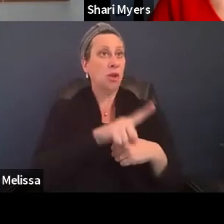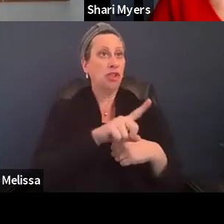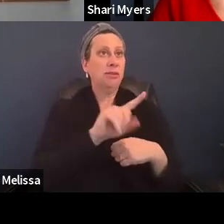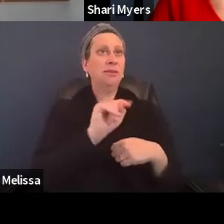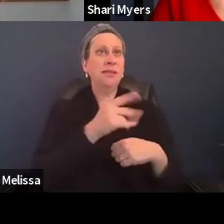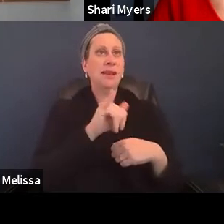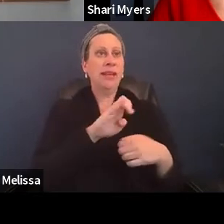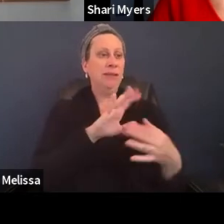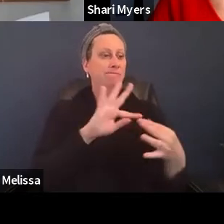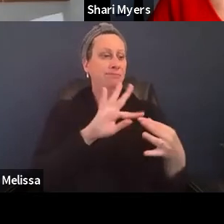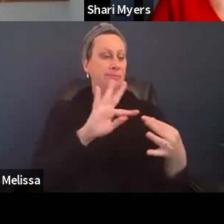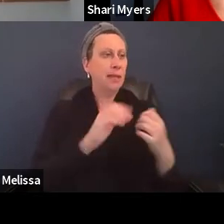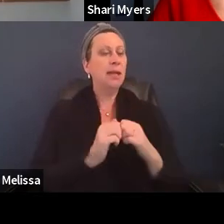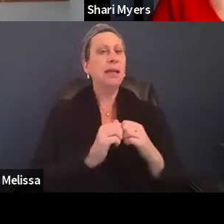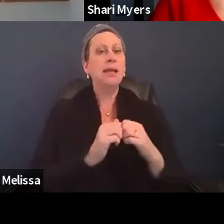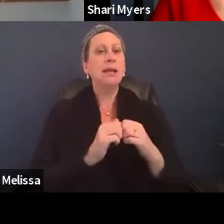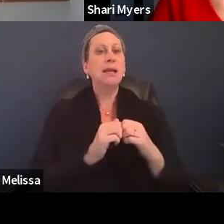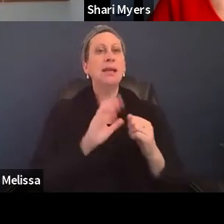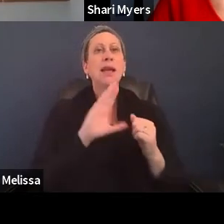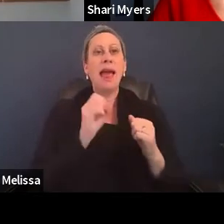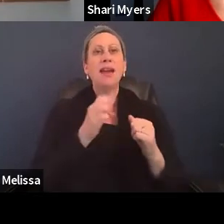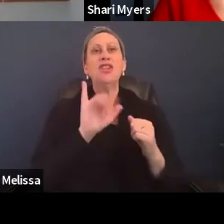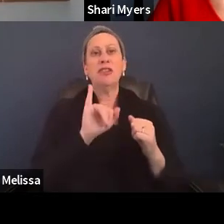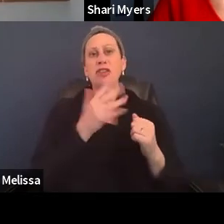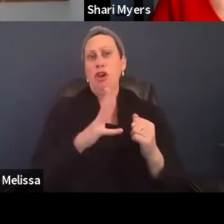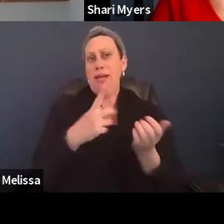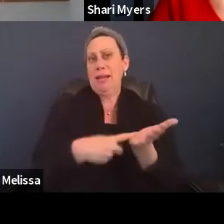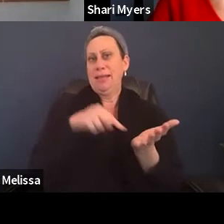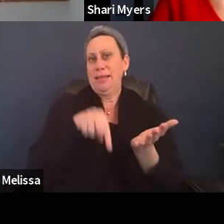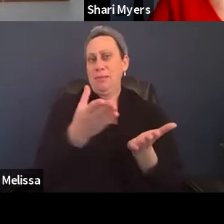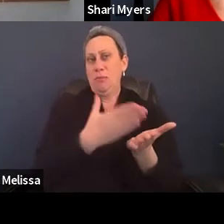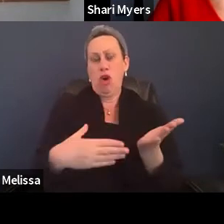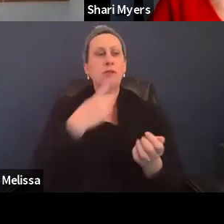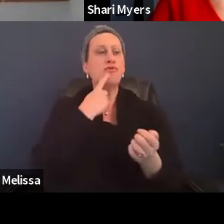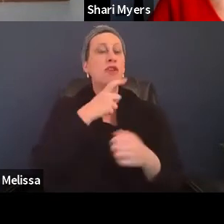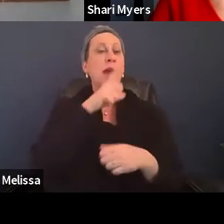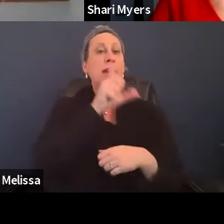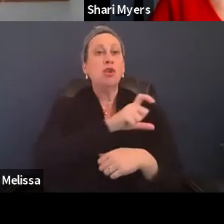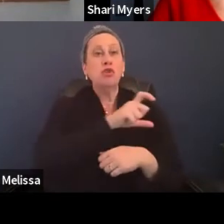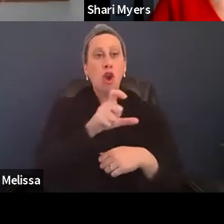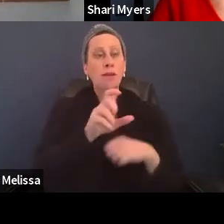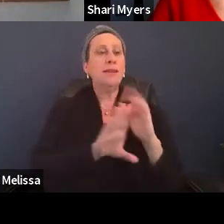And how does, and Shari's already talked about this, Red Cross develop inclusive practices